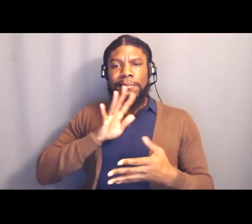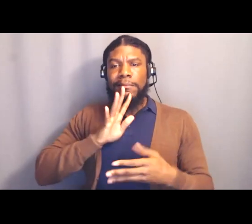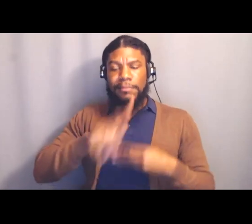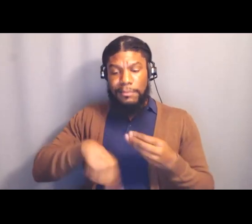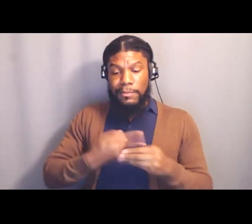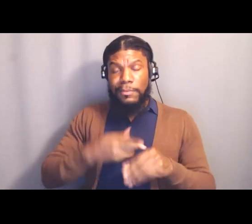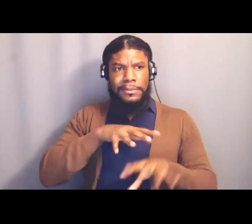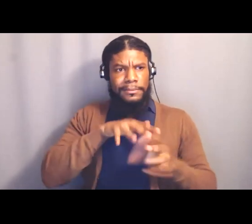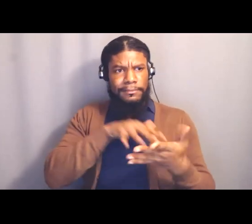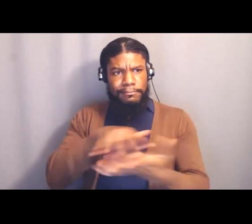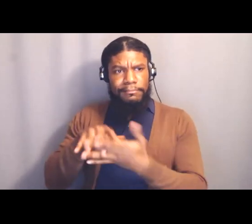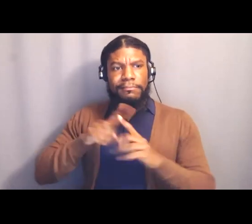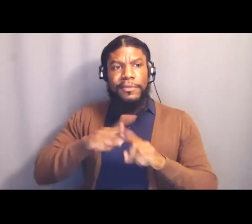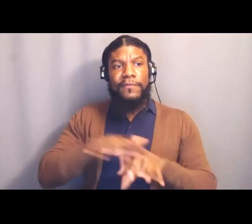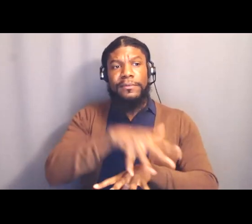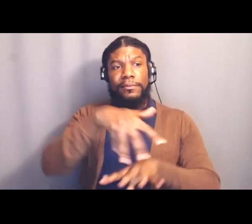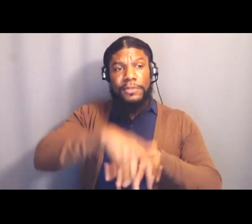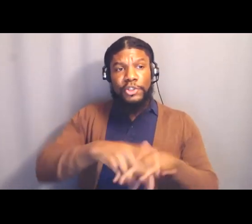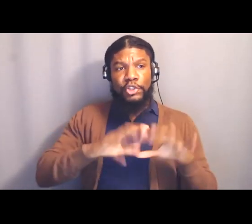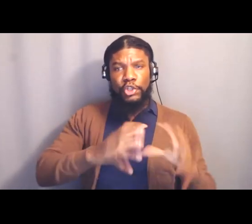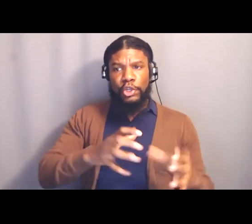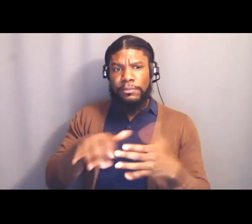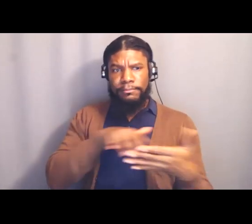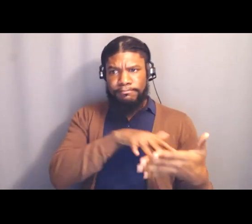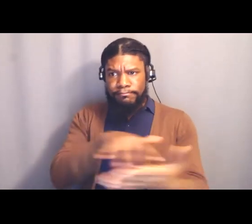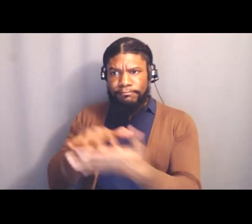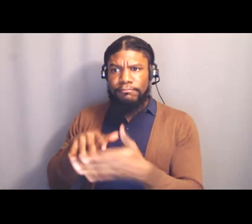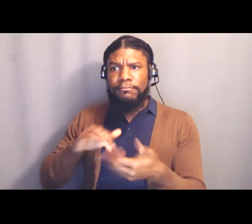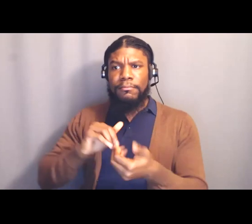so that we can, you know, basically understand other ways that we can live